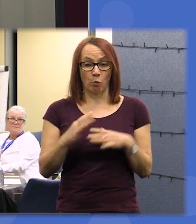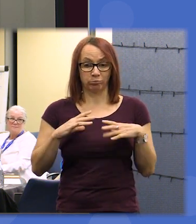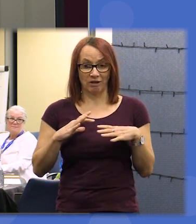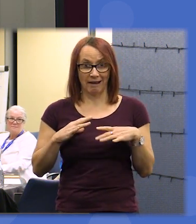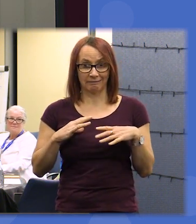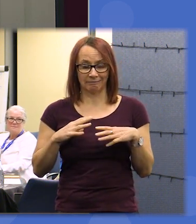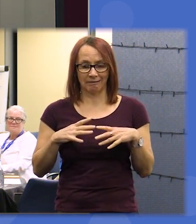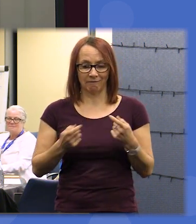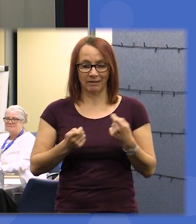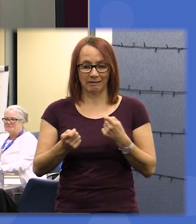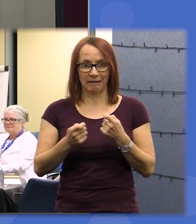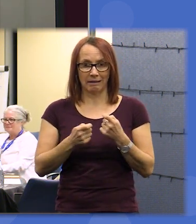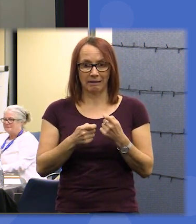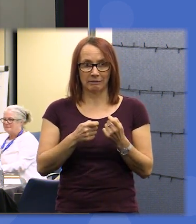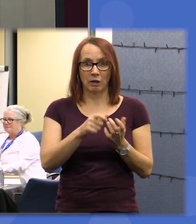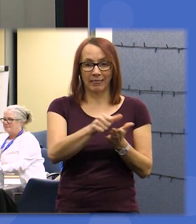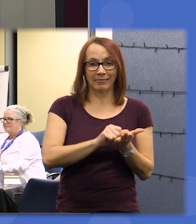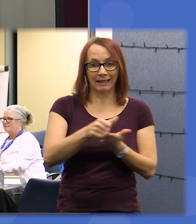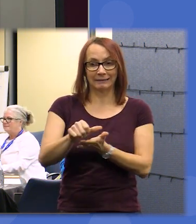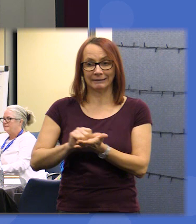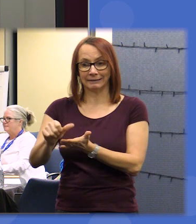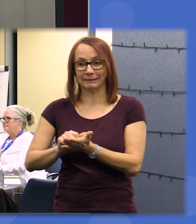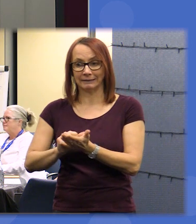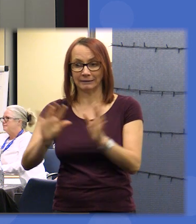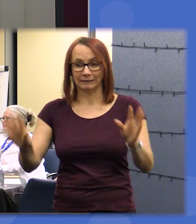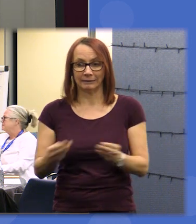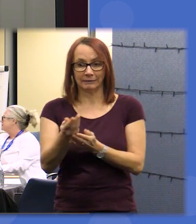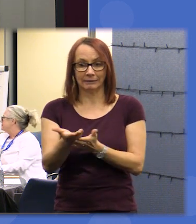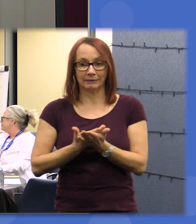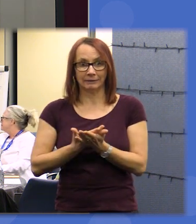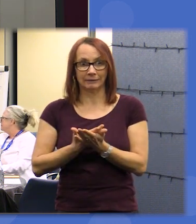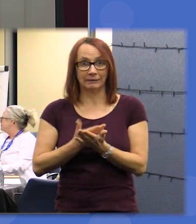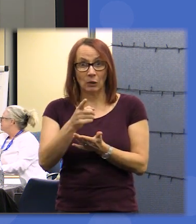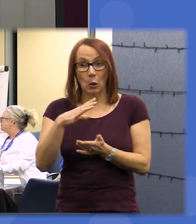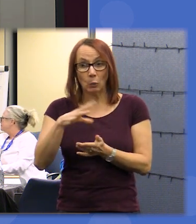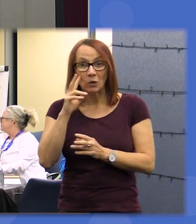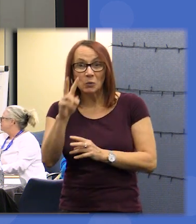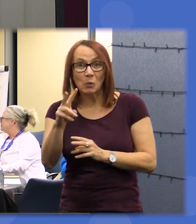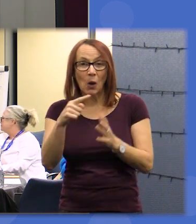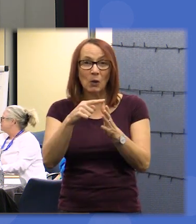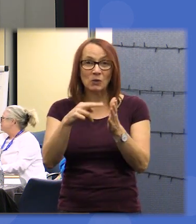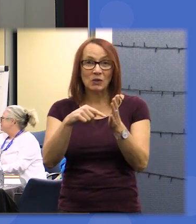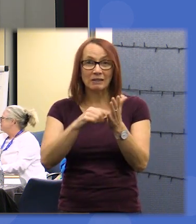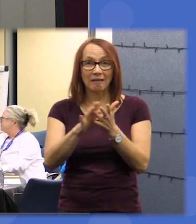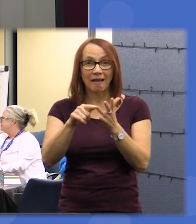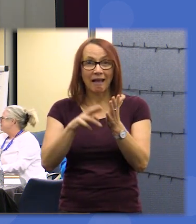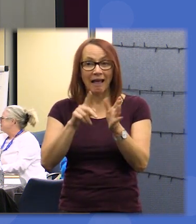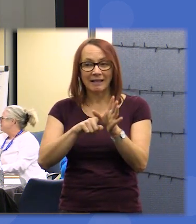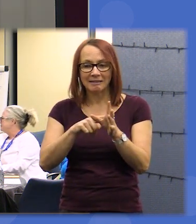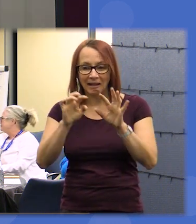most strongly and we're doing it again in the room so it's over there if you want to go and watch Antony typing in your statements you're so welcome to go